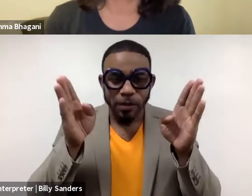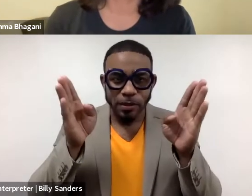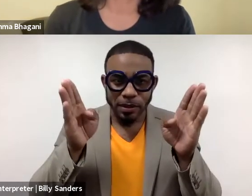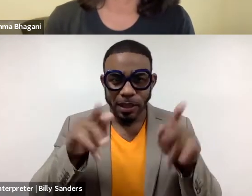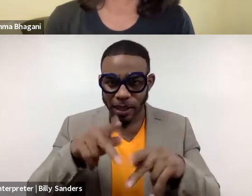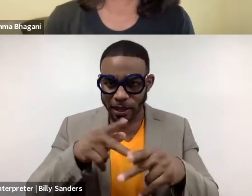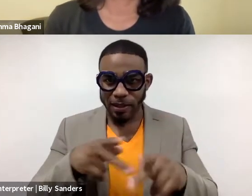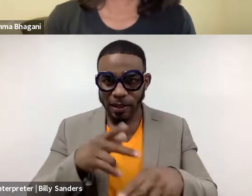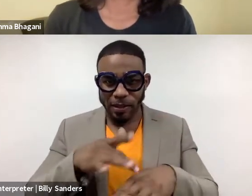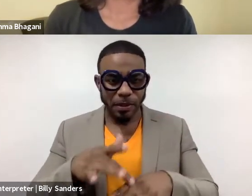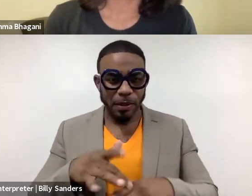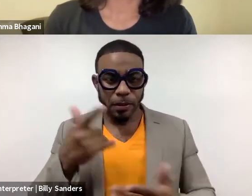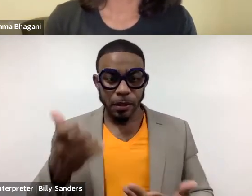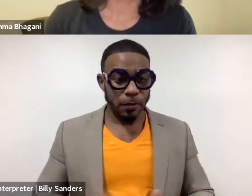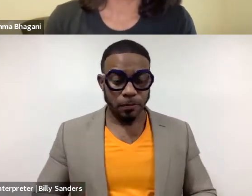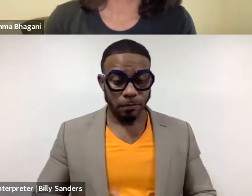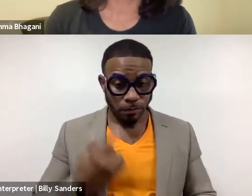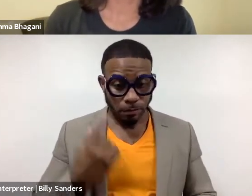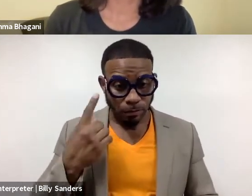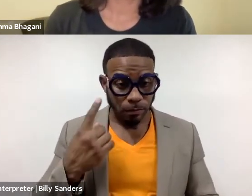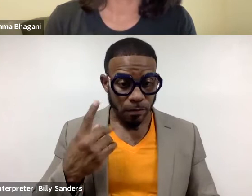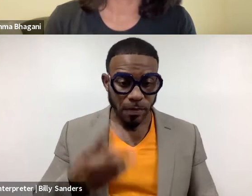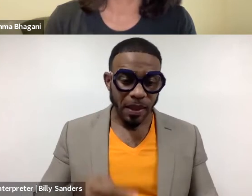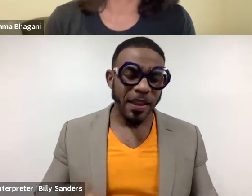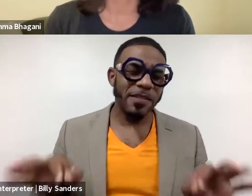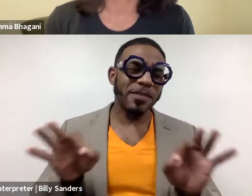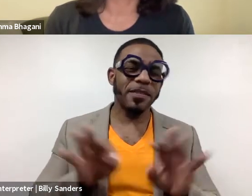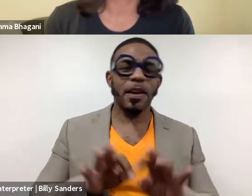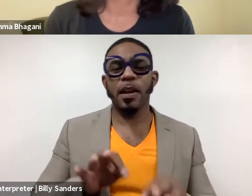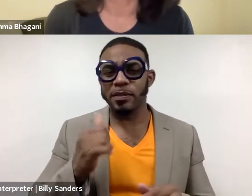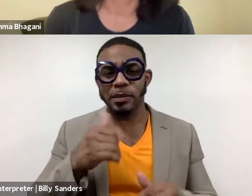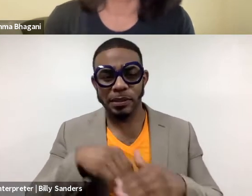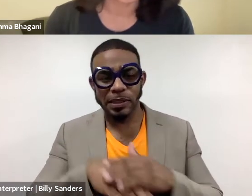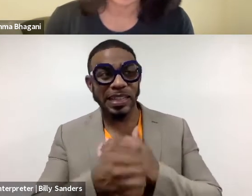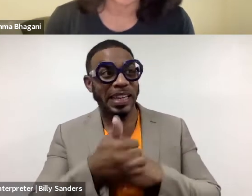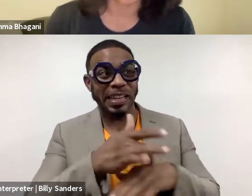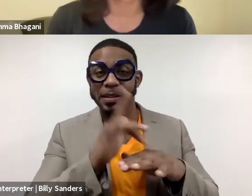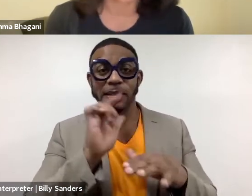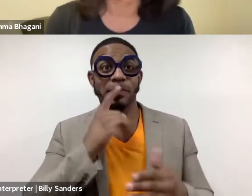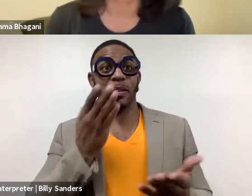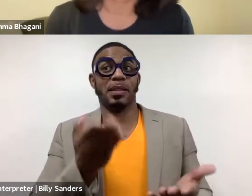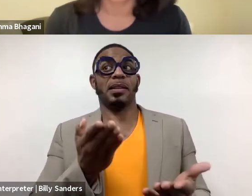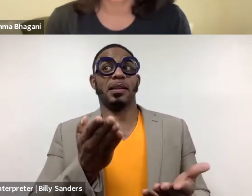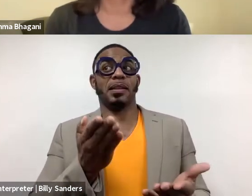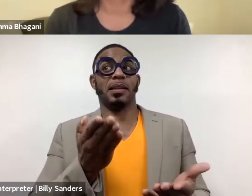Because I think the value of just entering a space, just to be there, and not to get something out of it